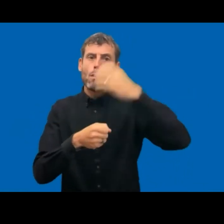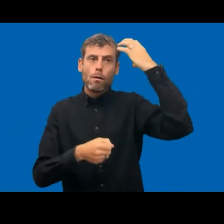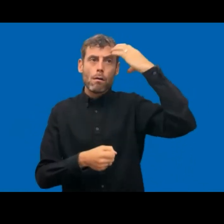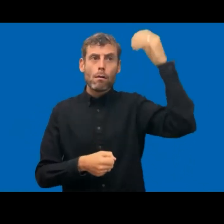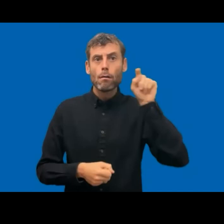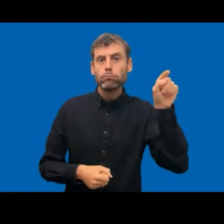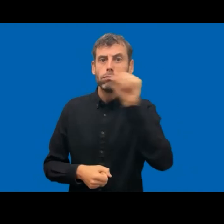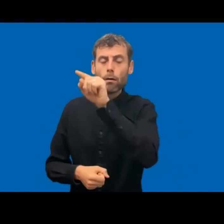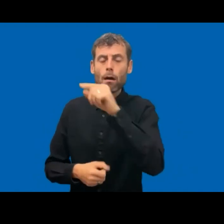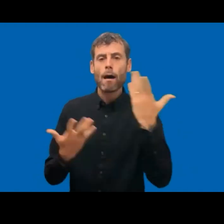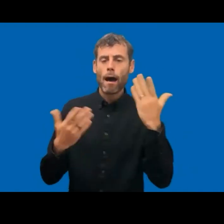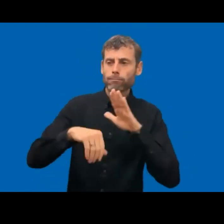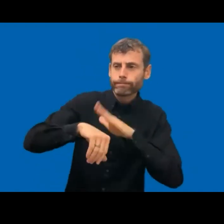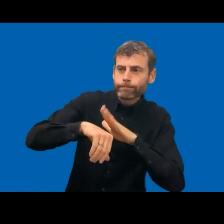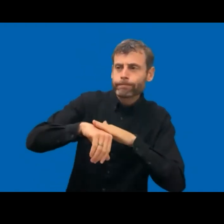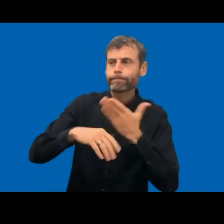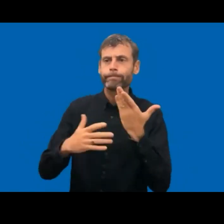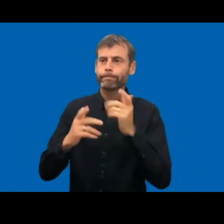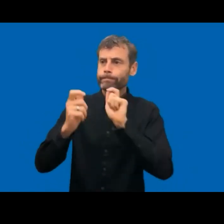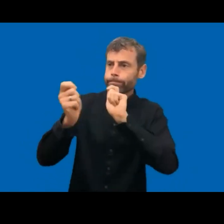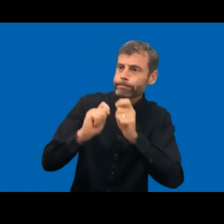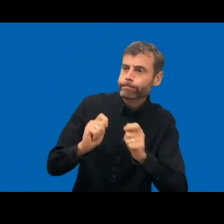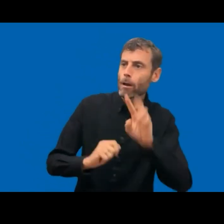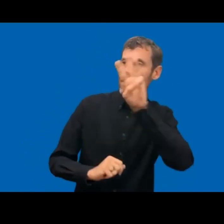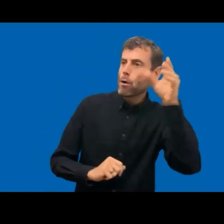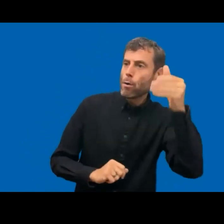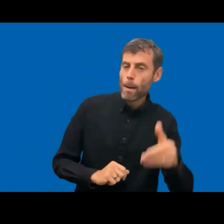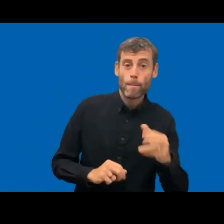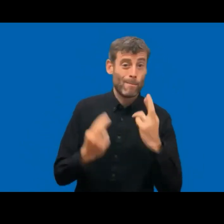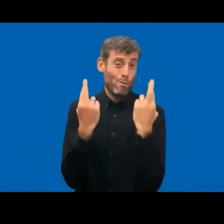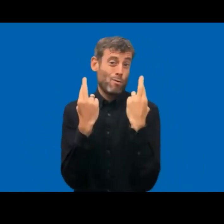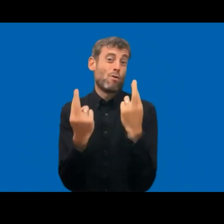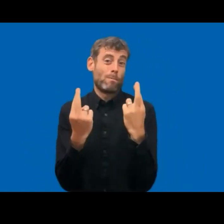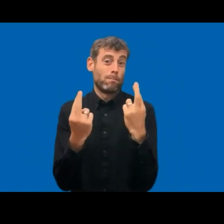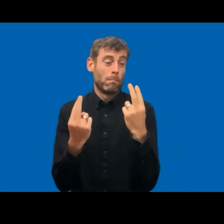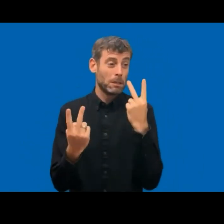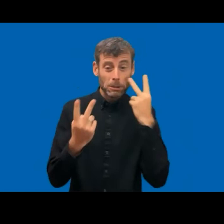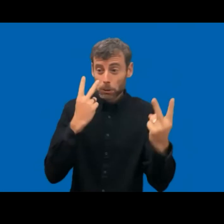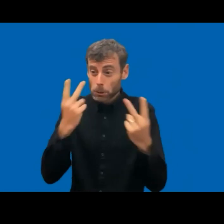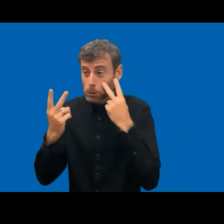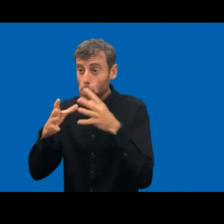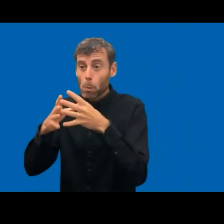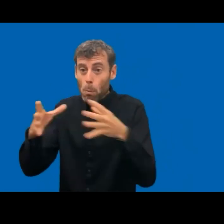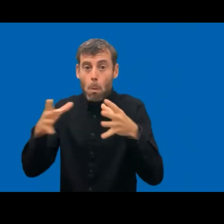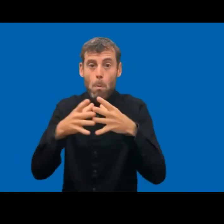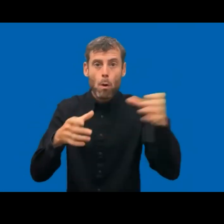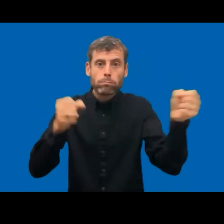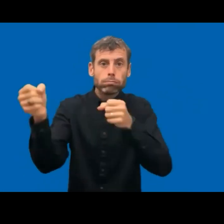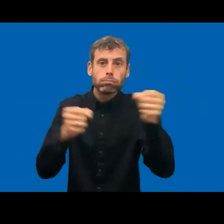So we have all of these expectations as for the future web directive but we need to focus